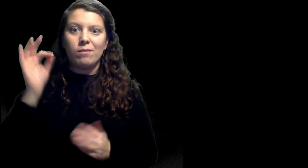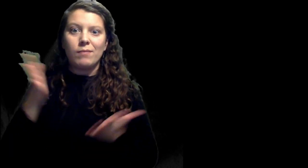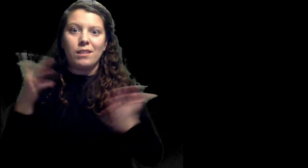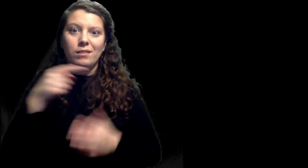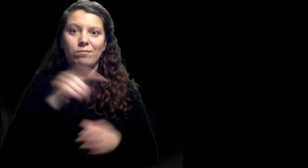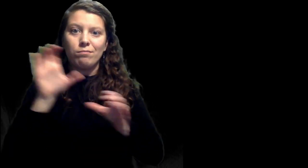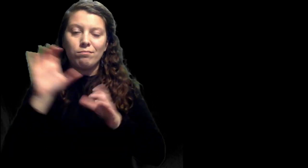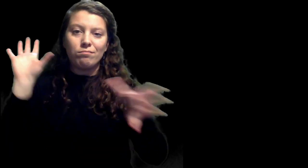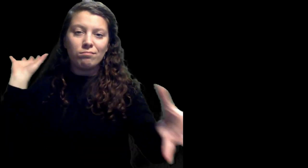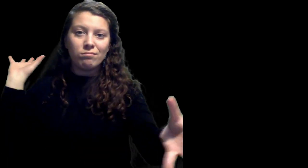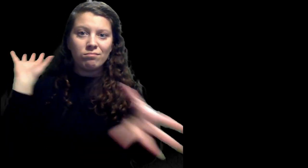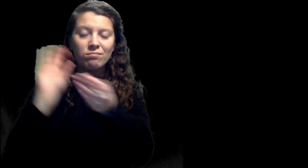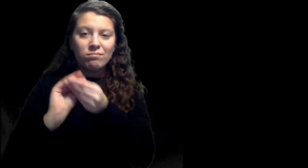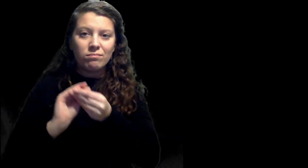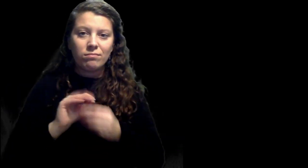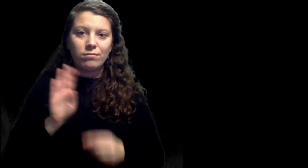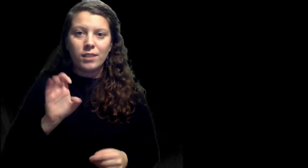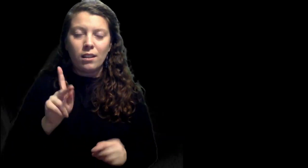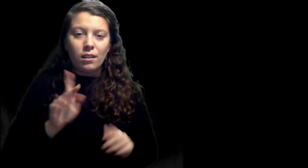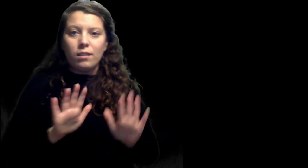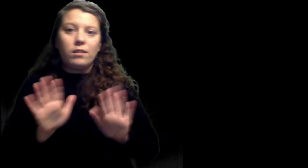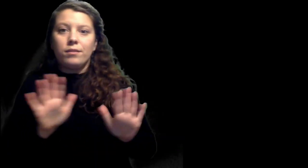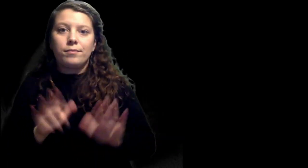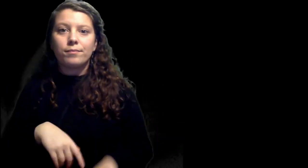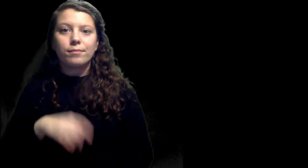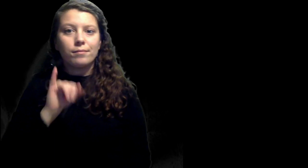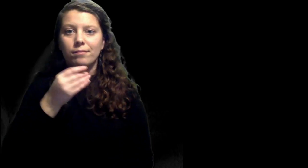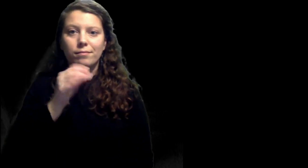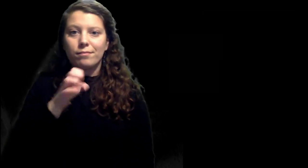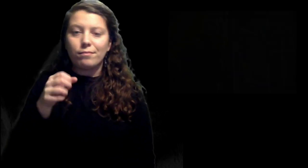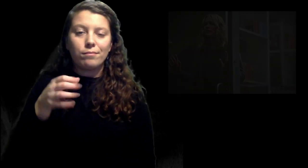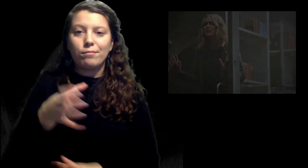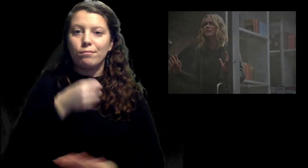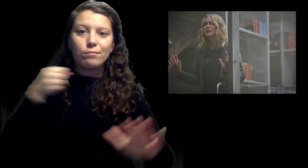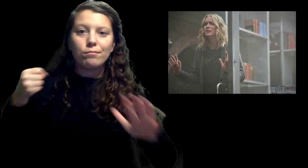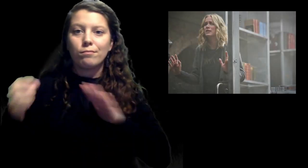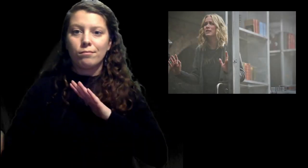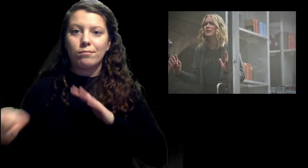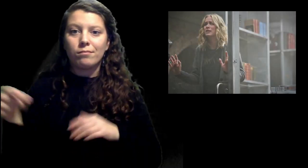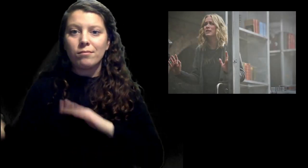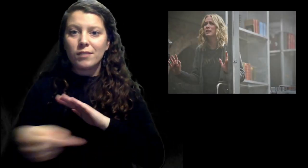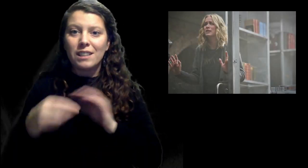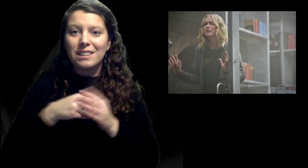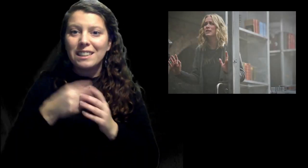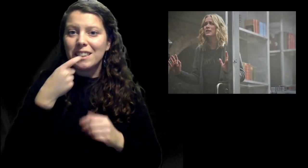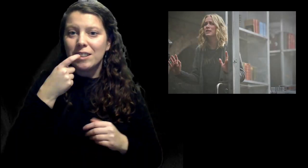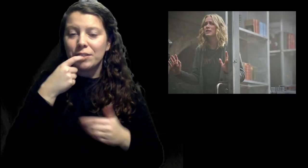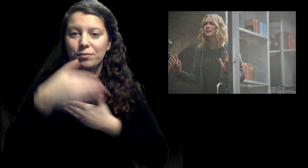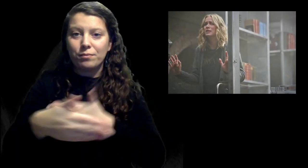He put Beck in the glass cage after Beck found out all he had done.